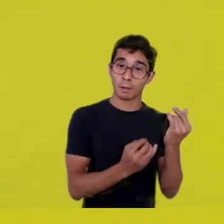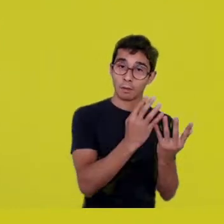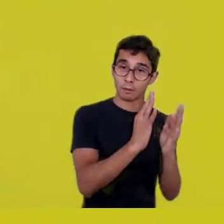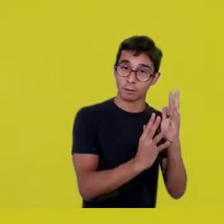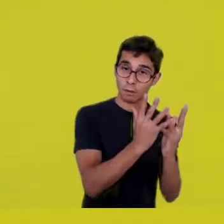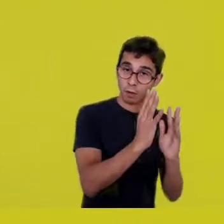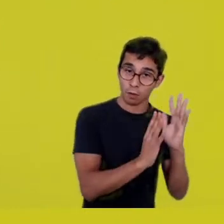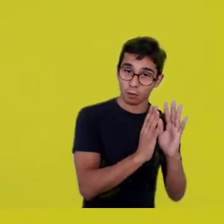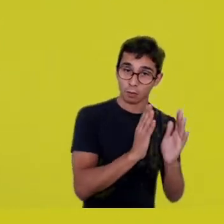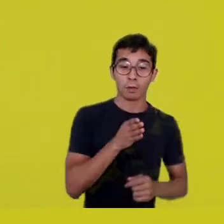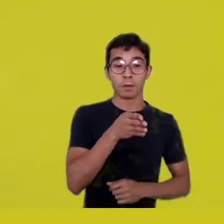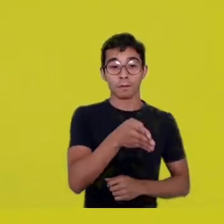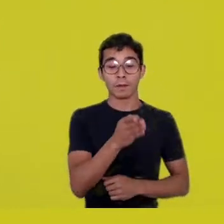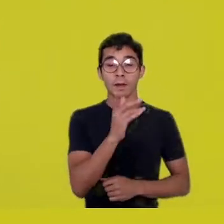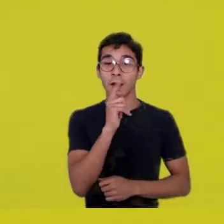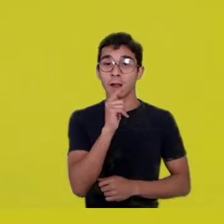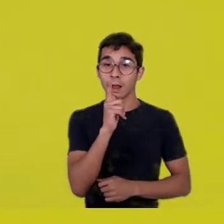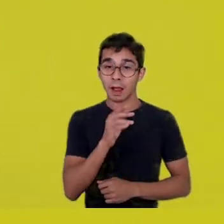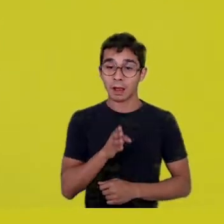earth and air.